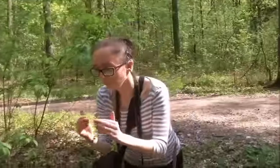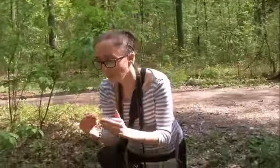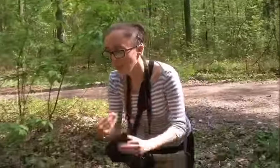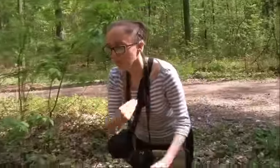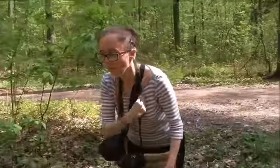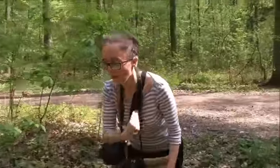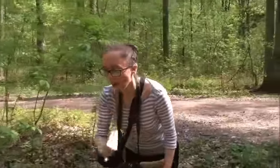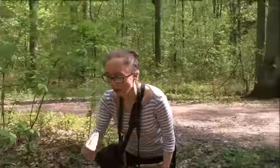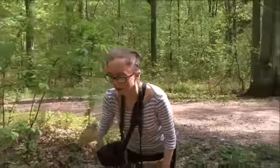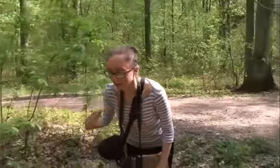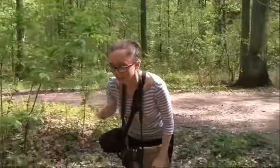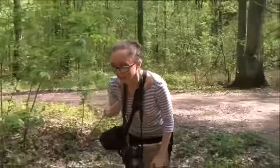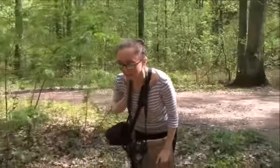The same as Poland’s ?!